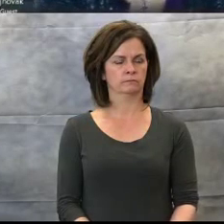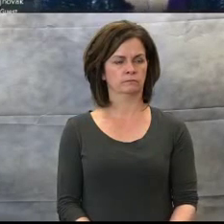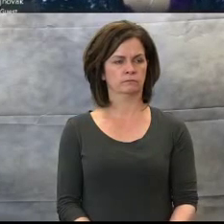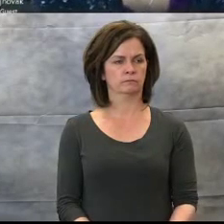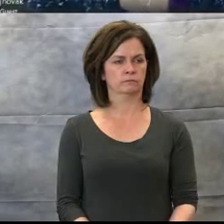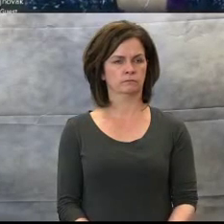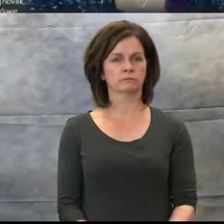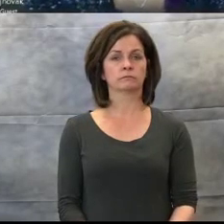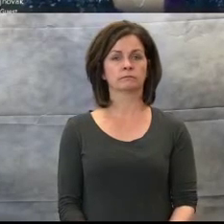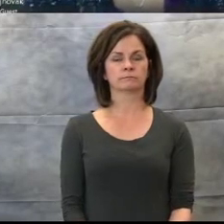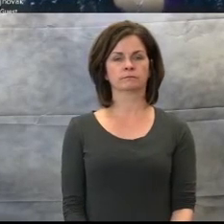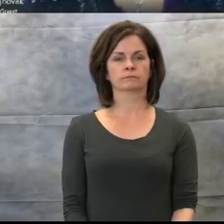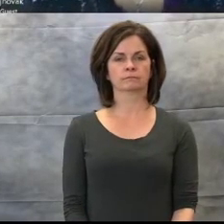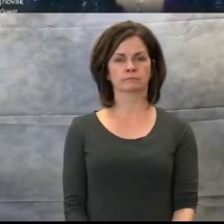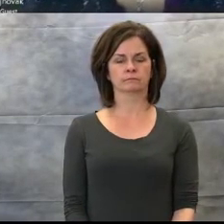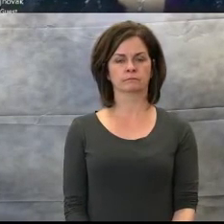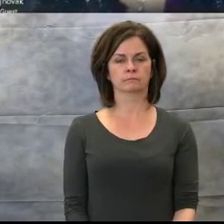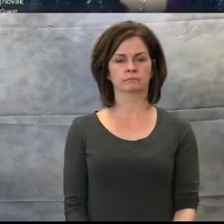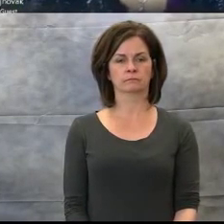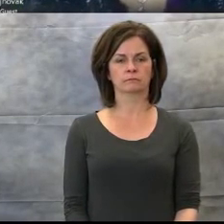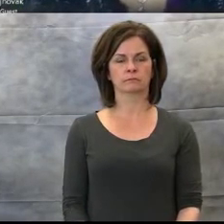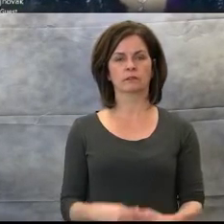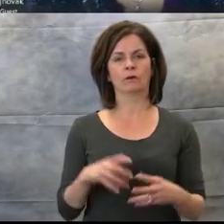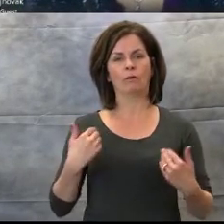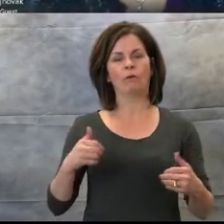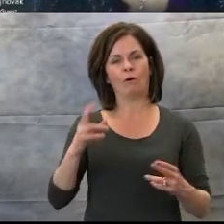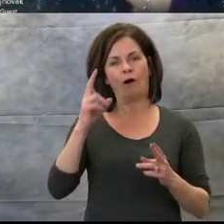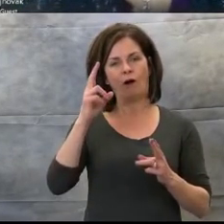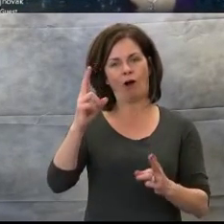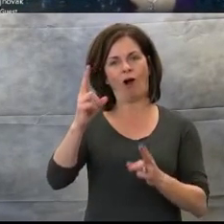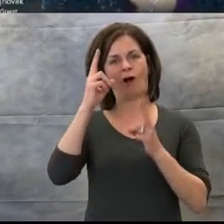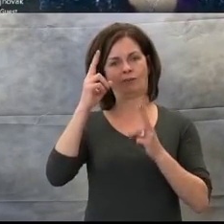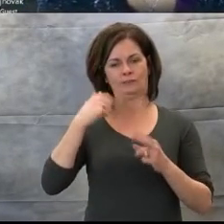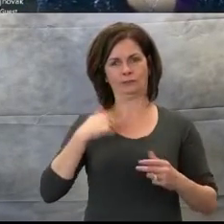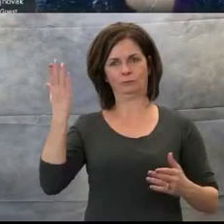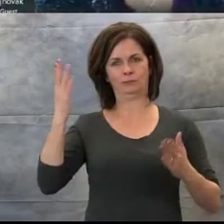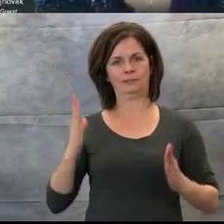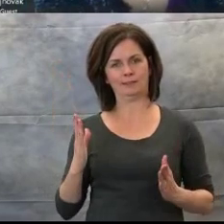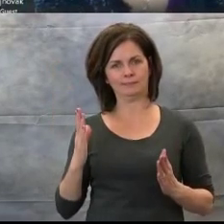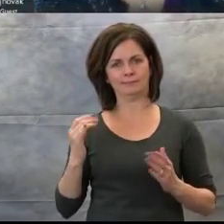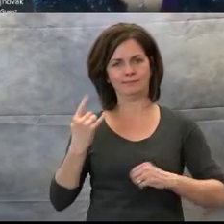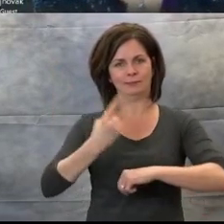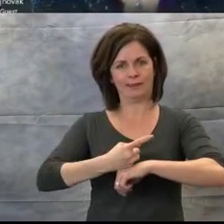It has been an honor to present for you today. If you have any questions or comments,